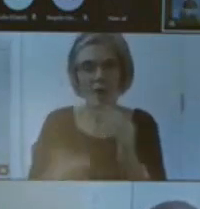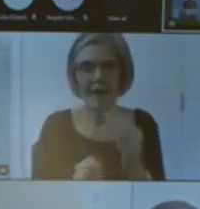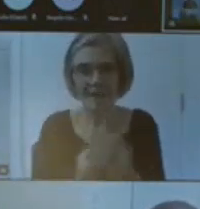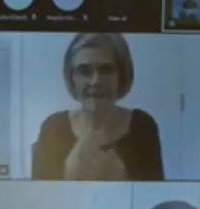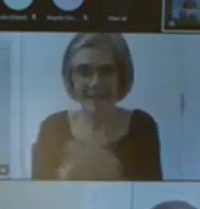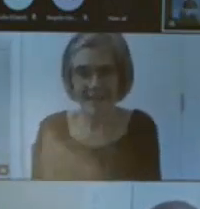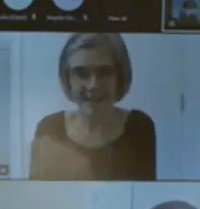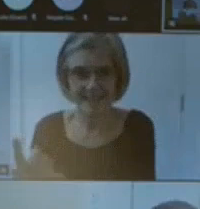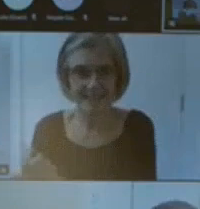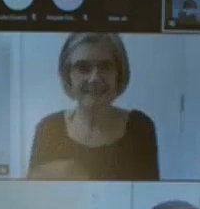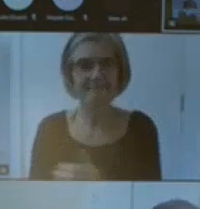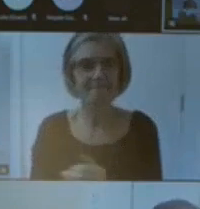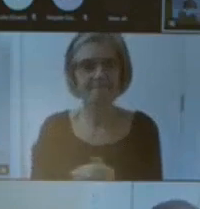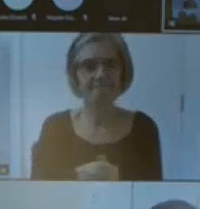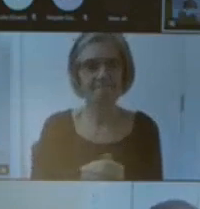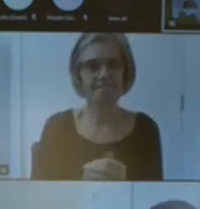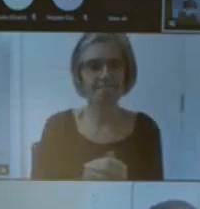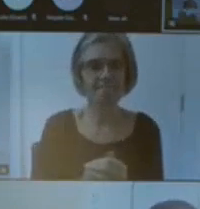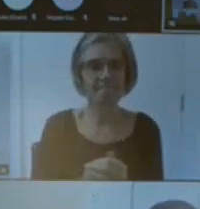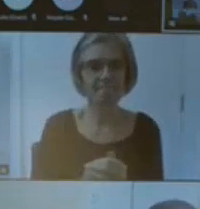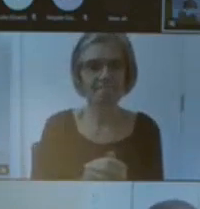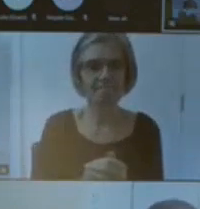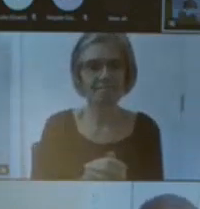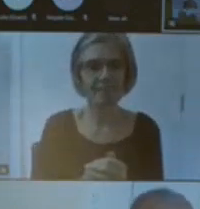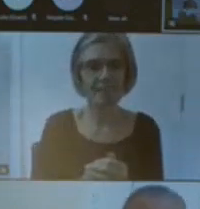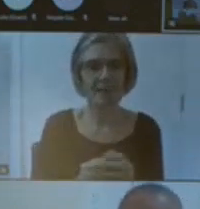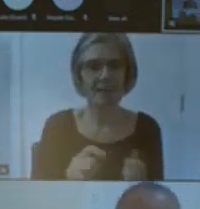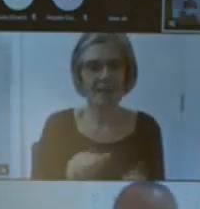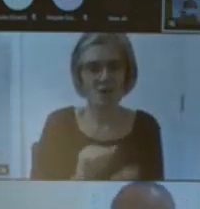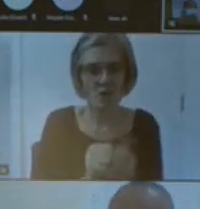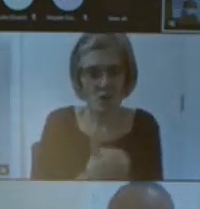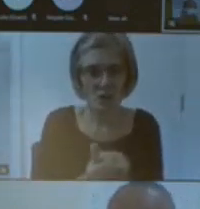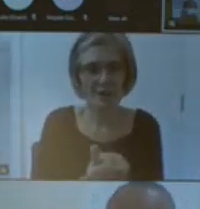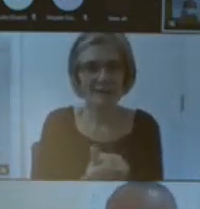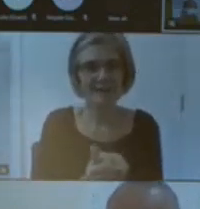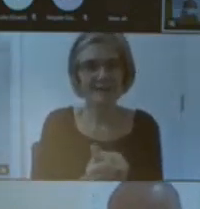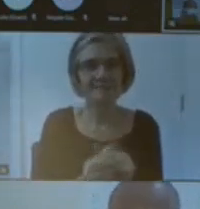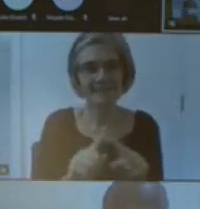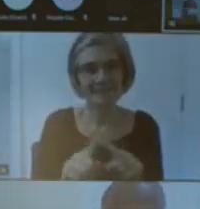who will forgive me if I don't mention there buty WI audience um is our uh Partnerships and